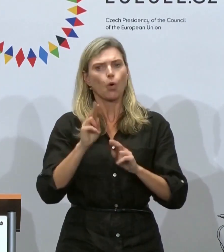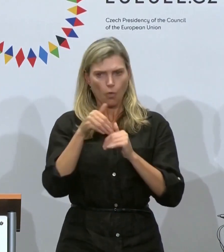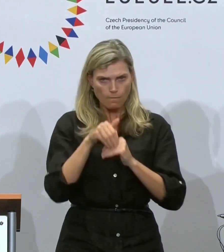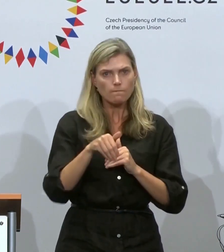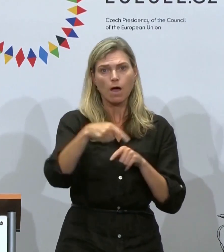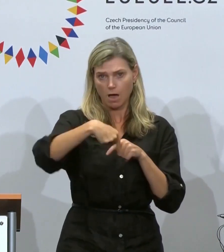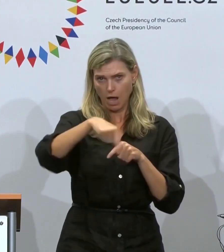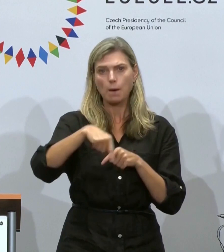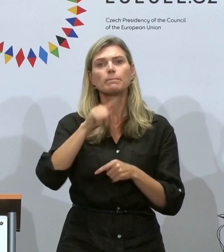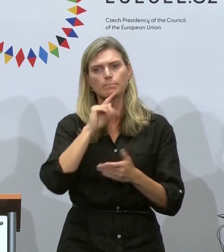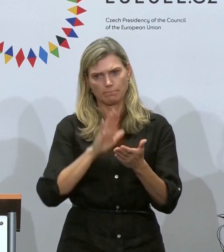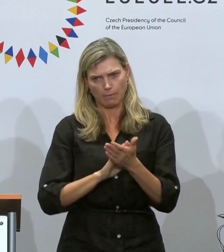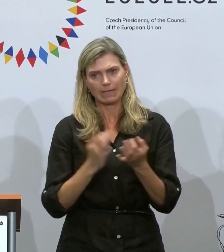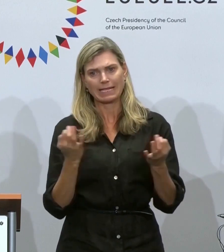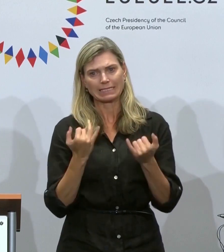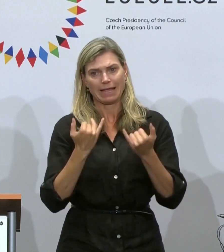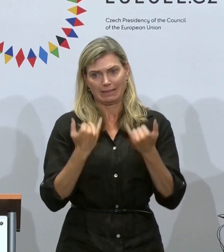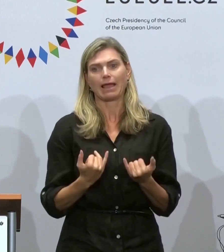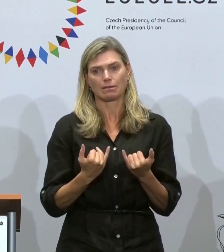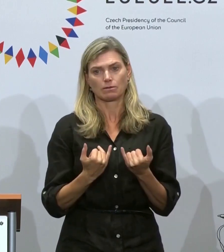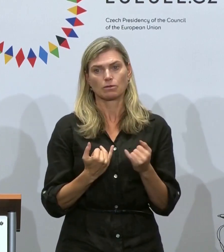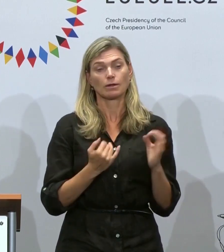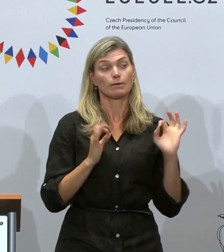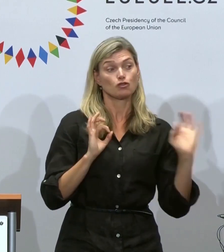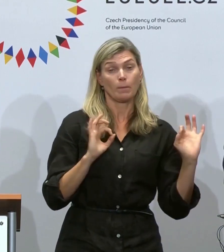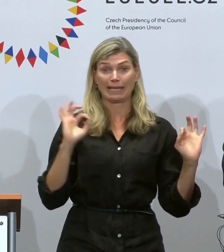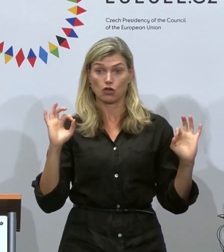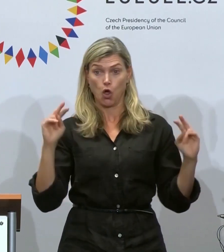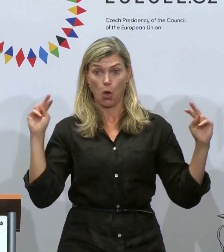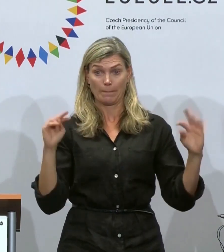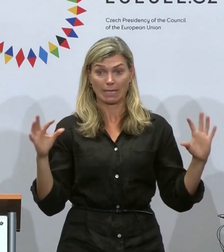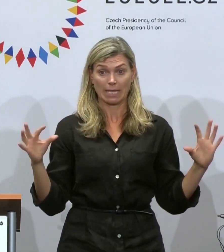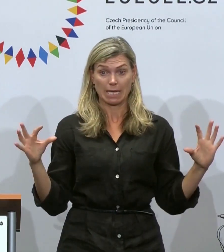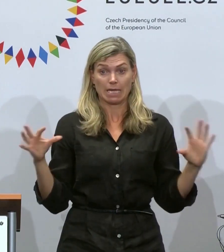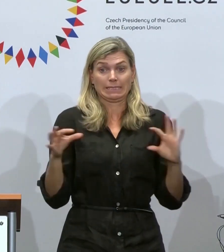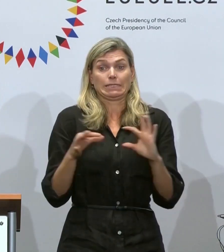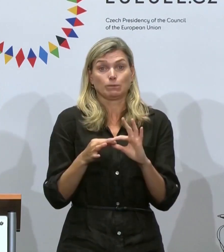are not going to lose this momentum and we can close the deal.